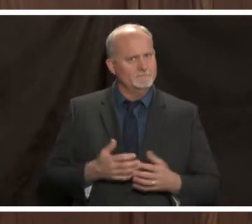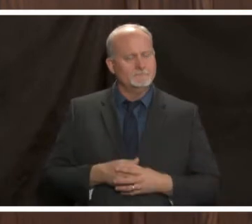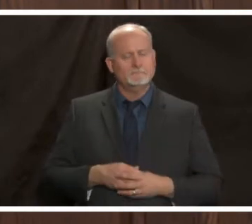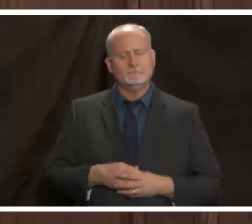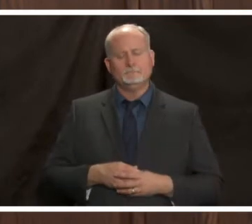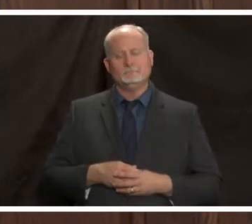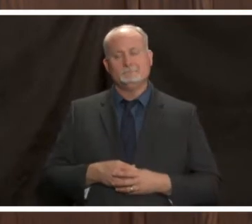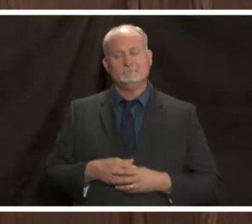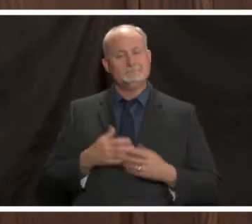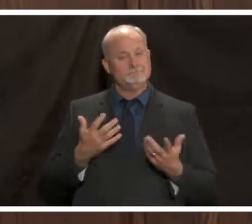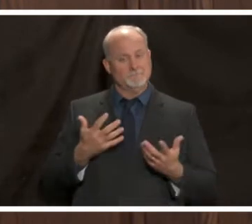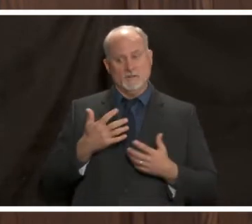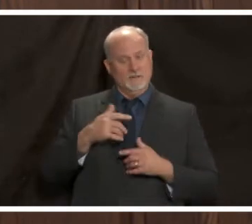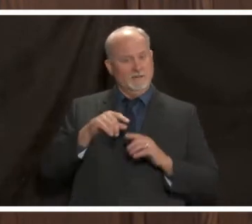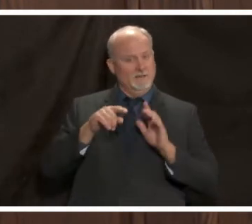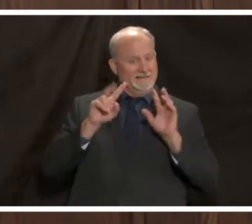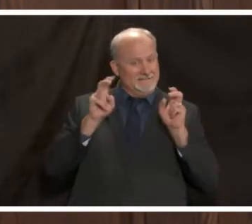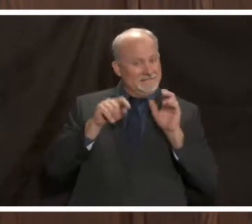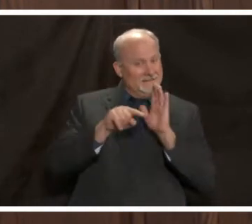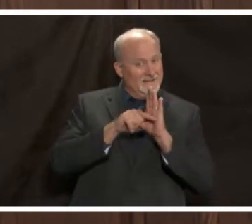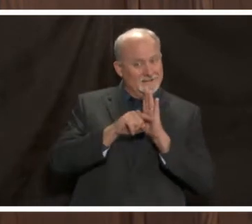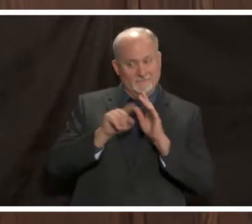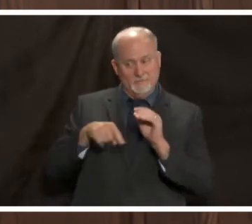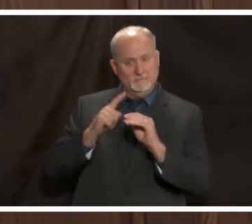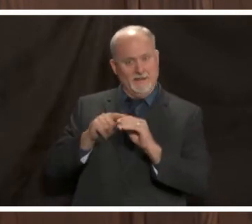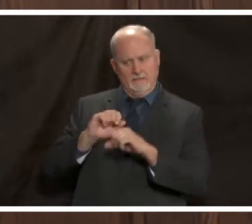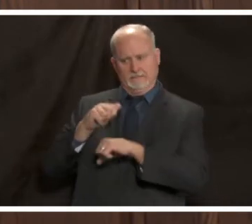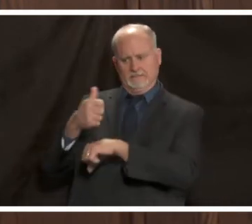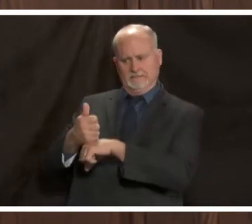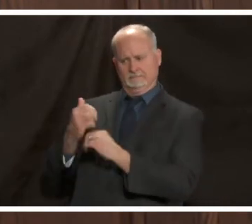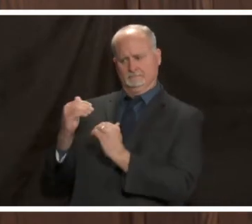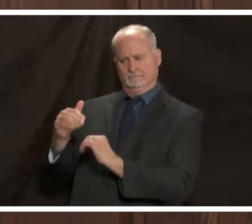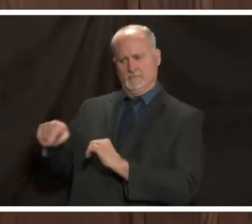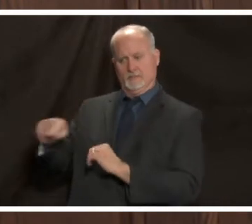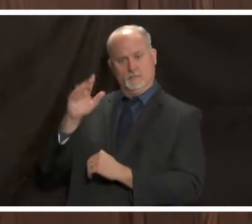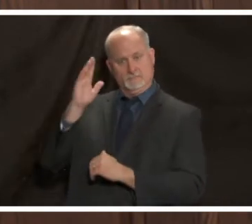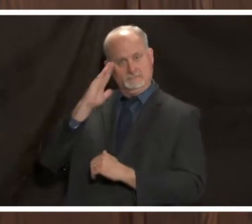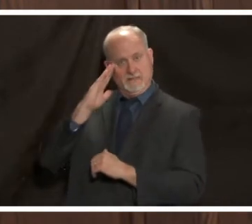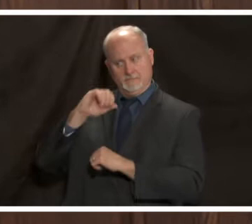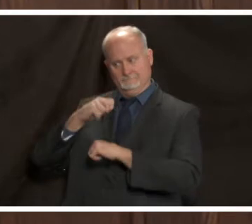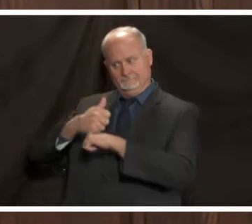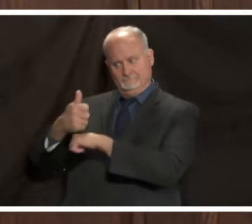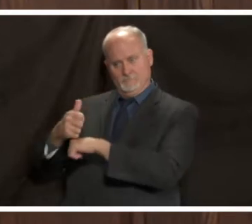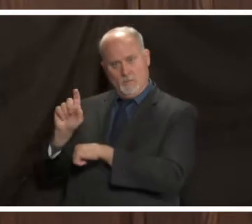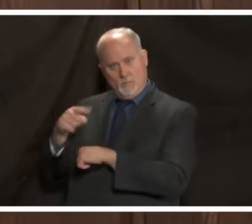to designate these additional covenanting beds is that means that resources are just not available